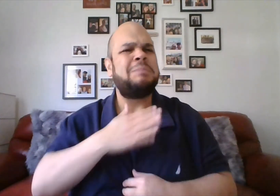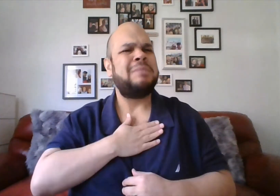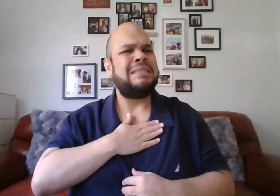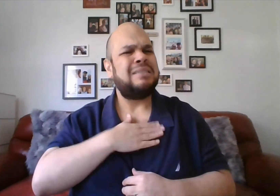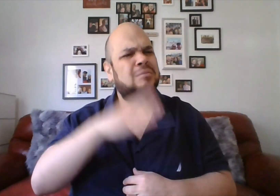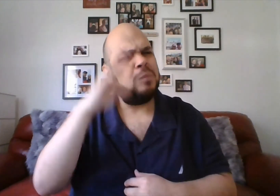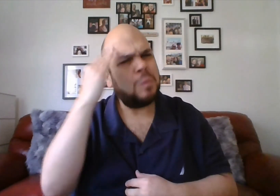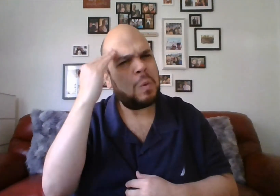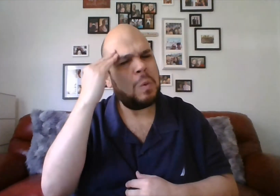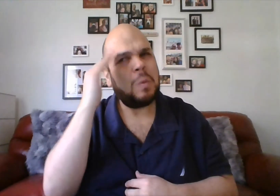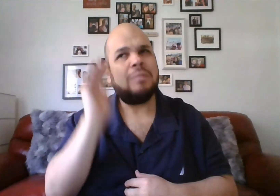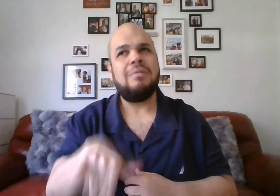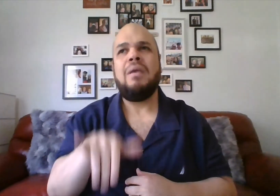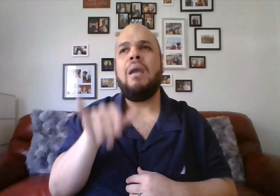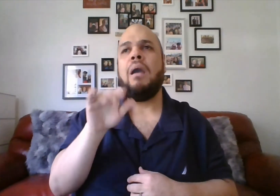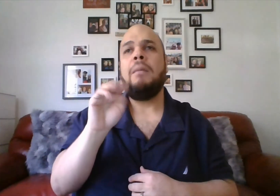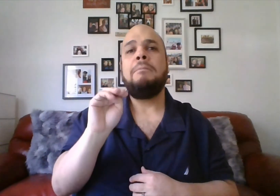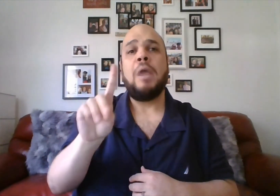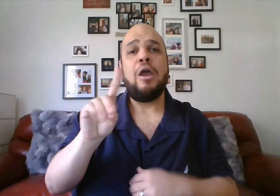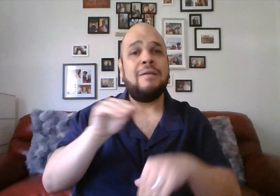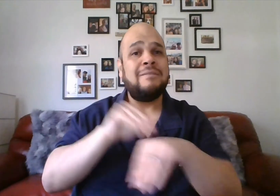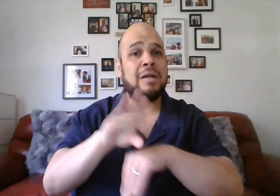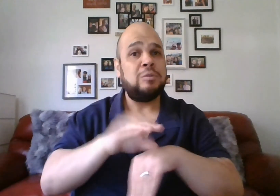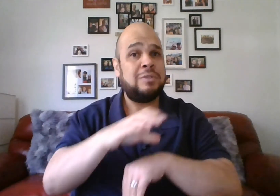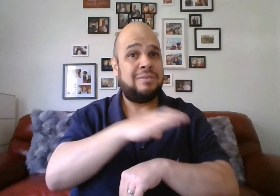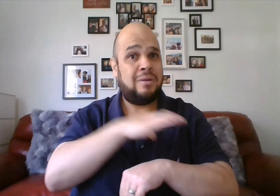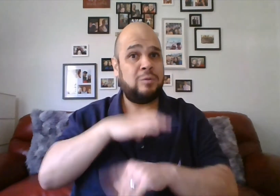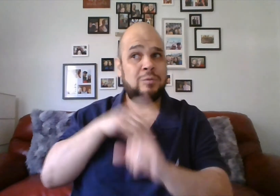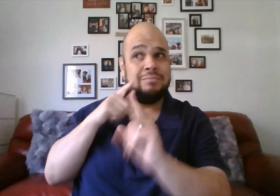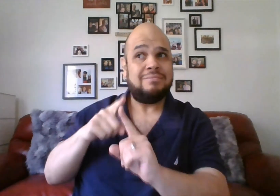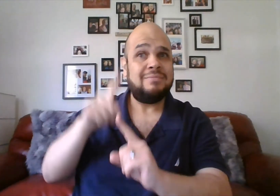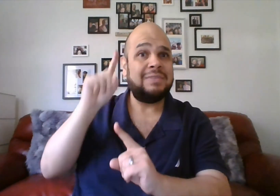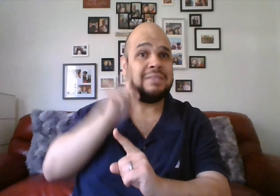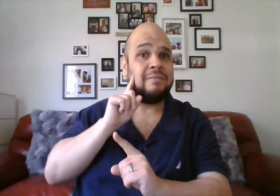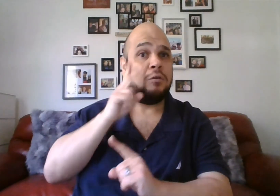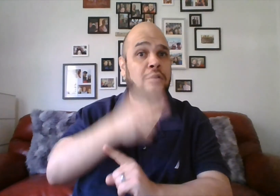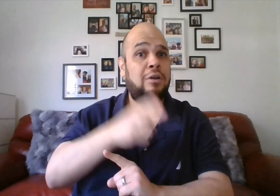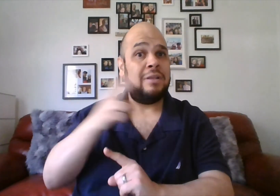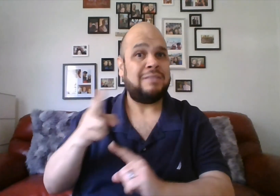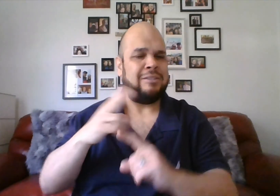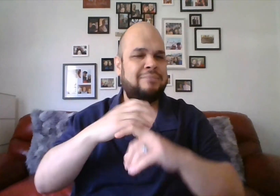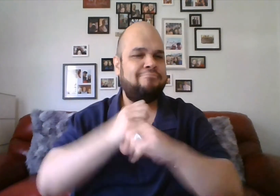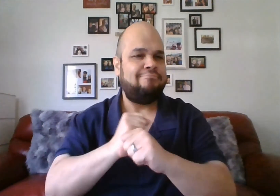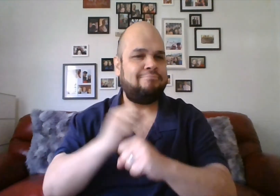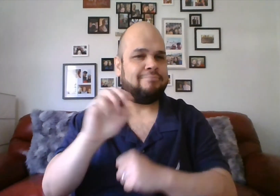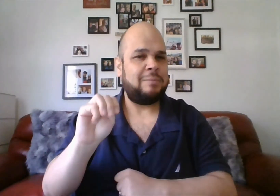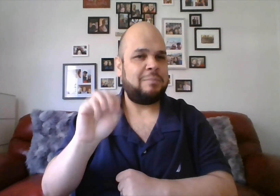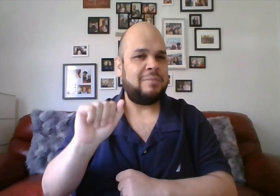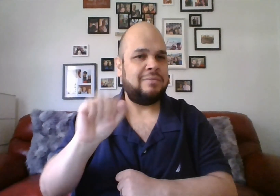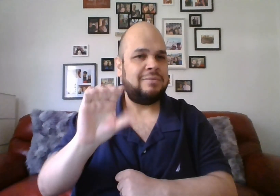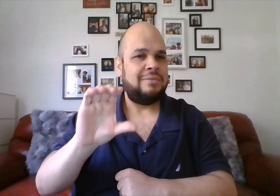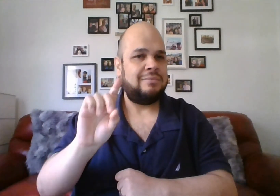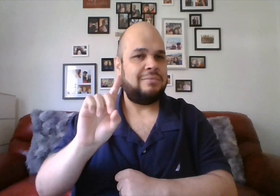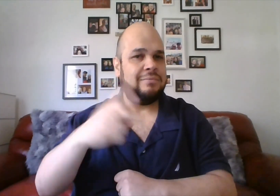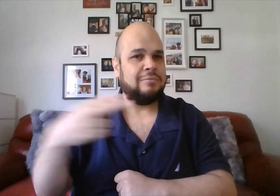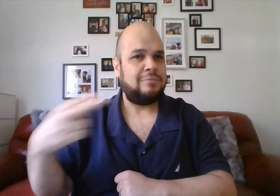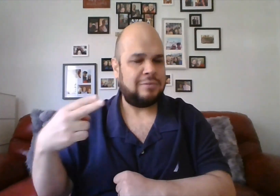Please know that the Maryland Advisory Council on the Deaf and Hard of Hearing (MACDHH)